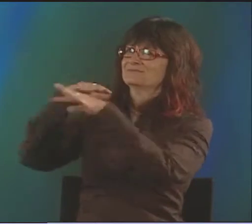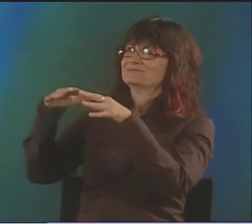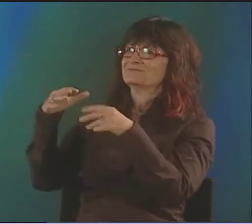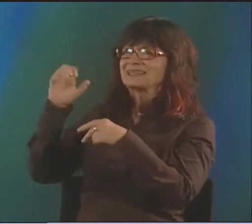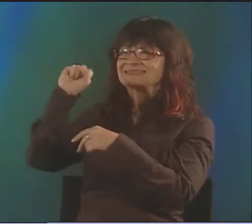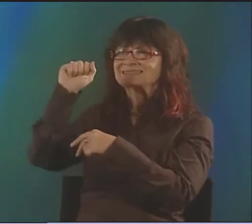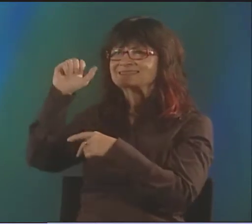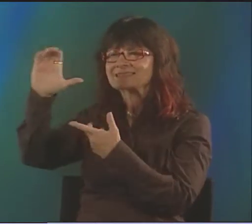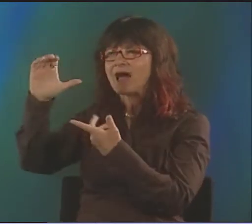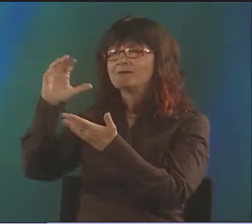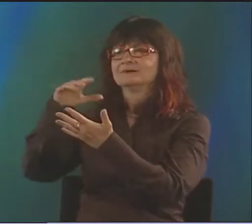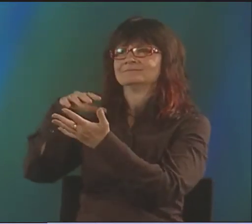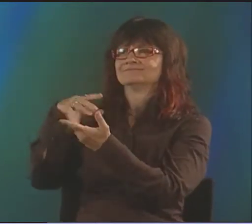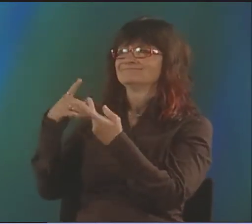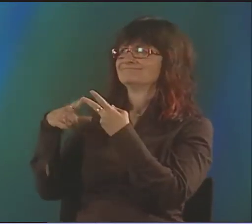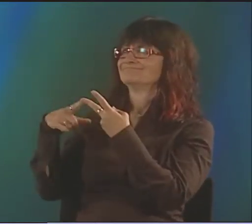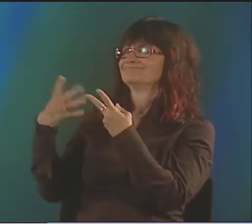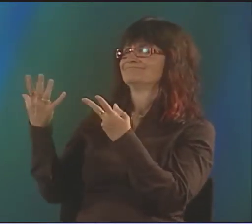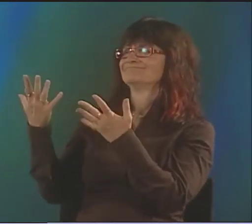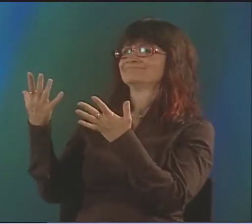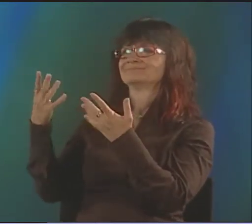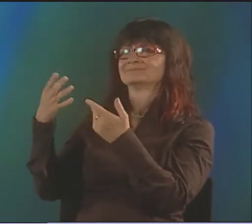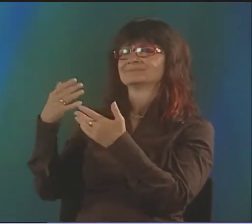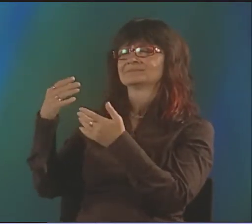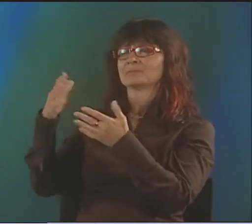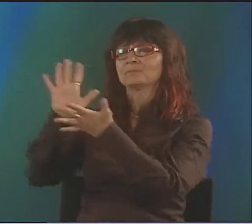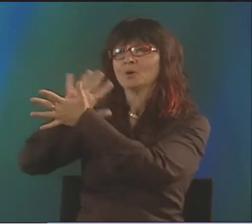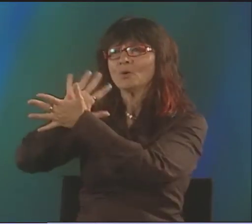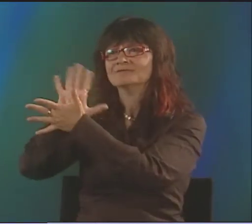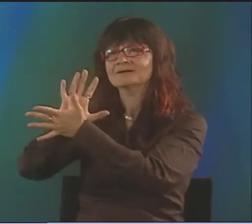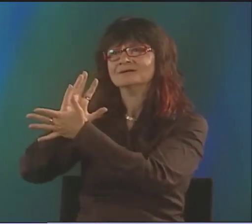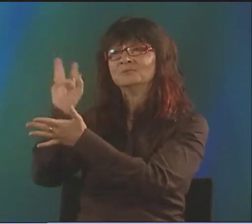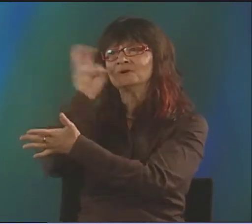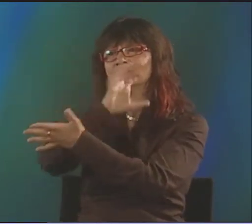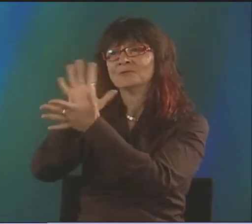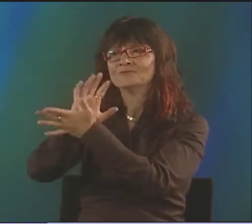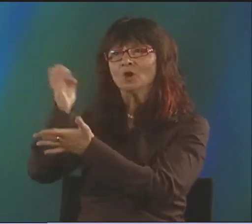AND THERE WERE A LOT OF FOLKS IN NTID AT THE TIME